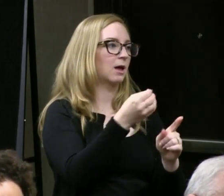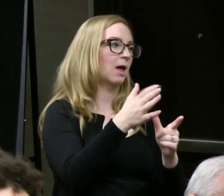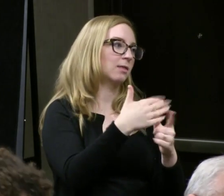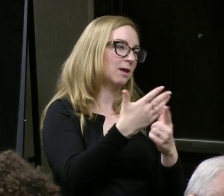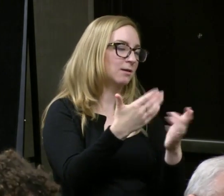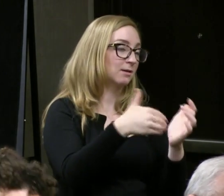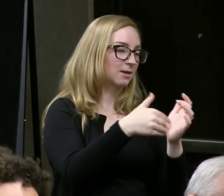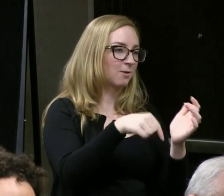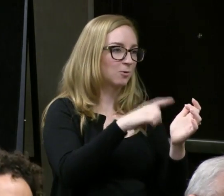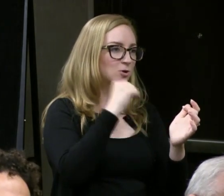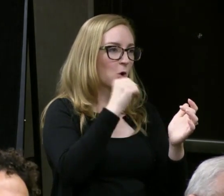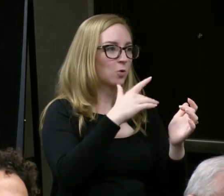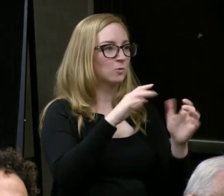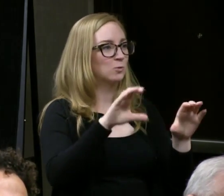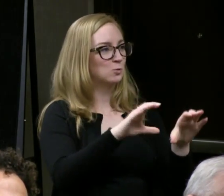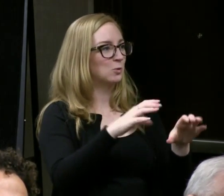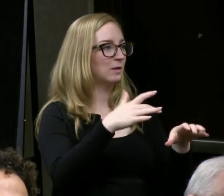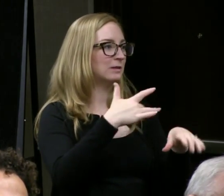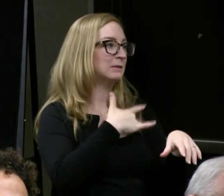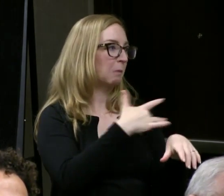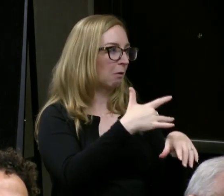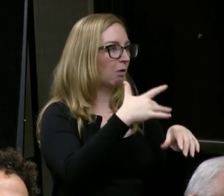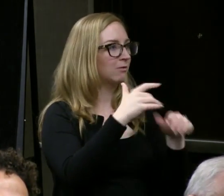your typical show so then there's that.